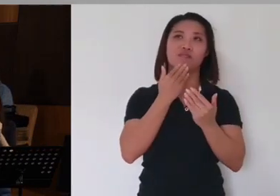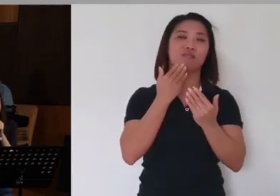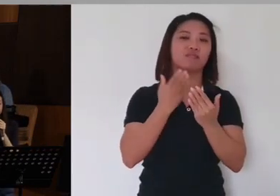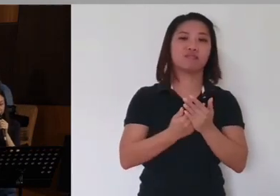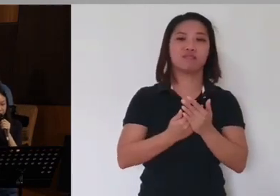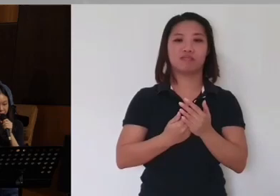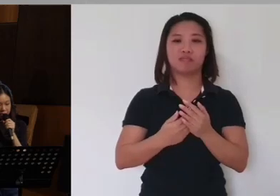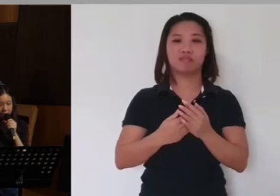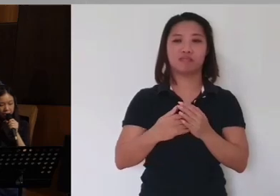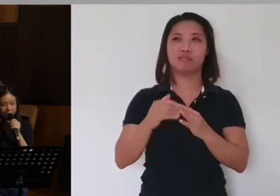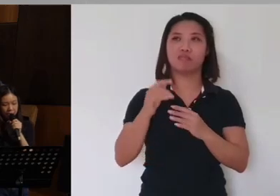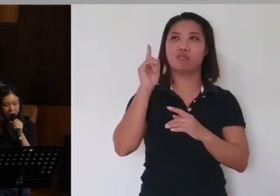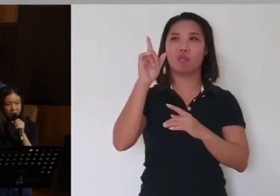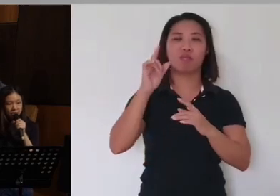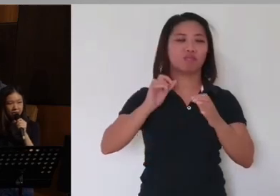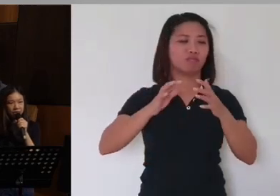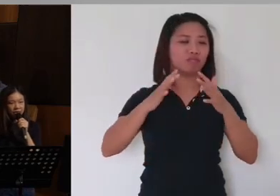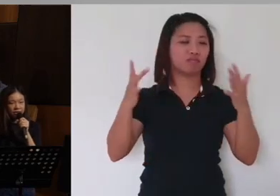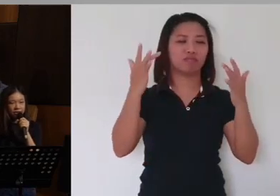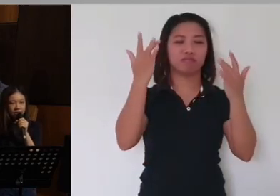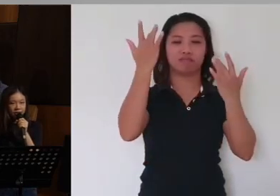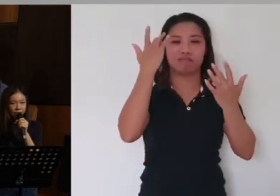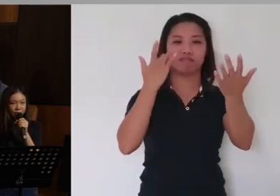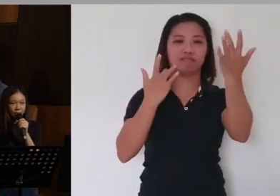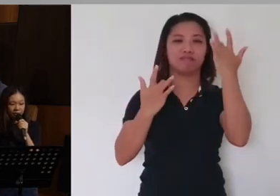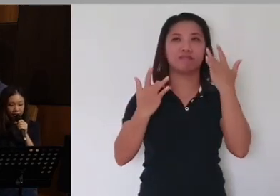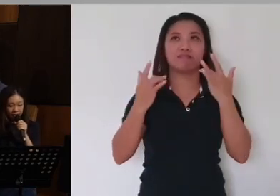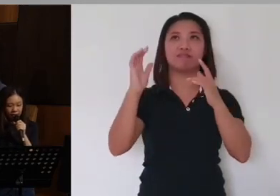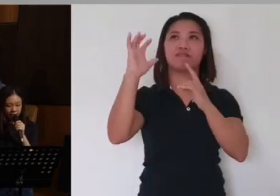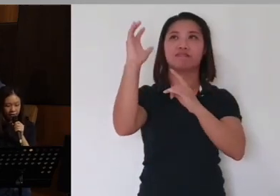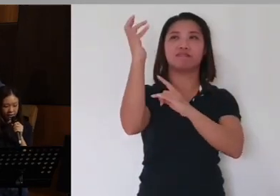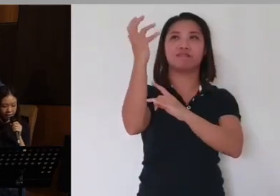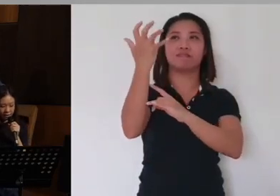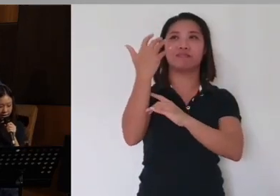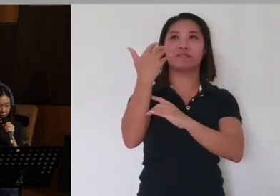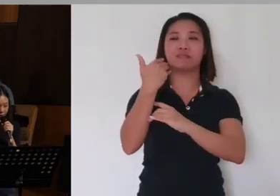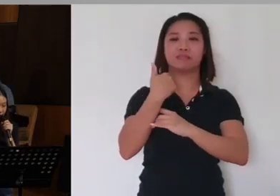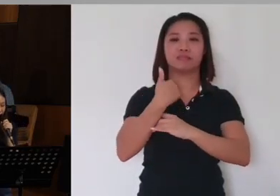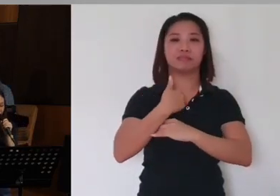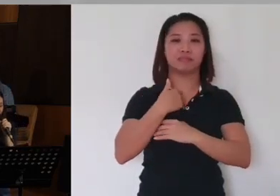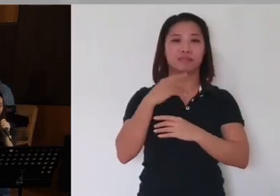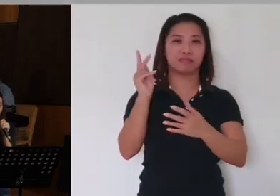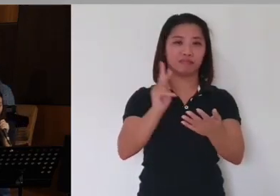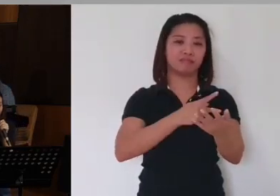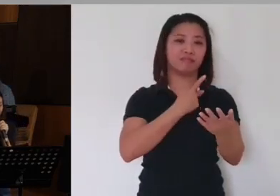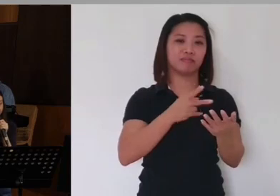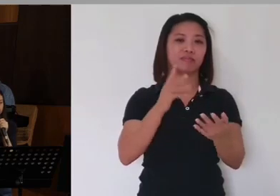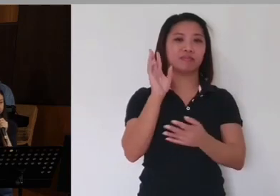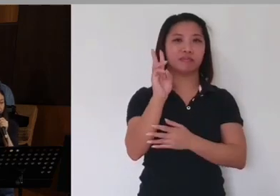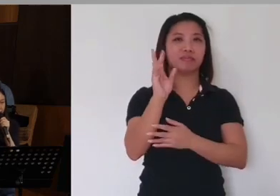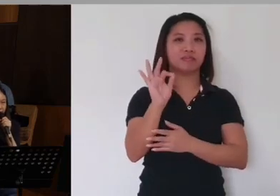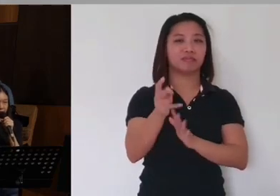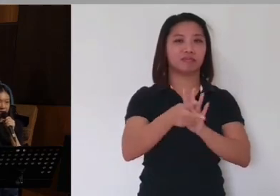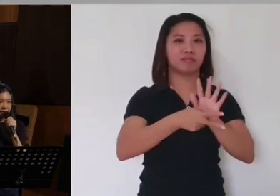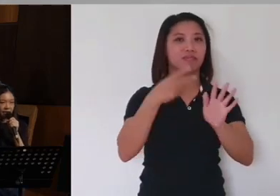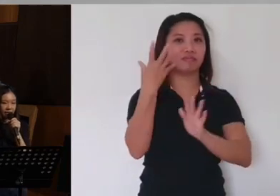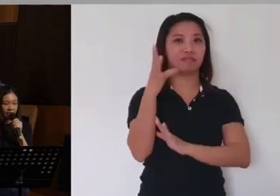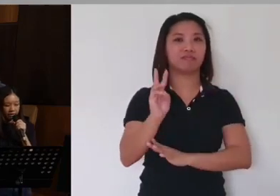according to Your abundant mercy, turn to me." - Psalm 69:16